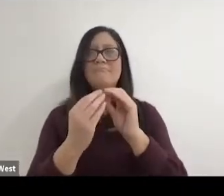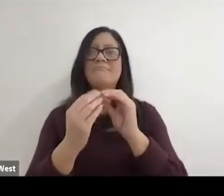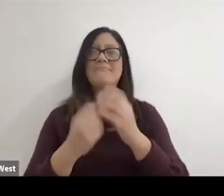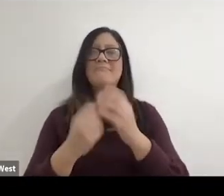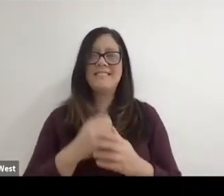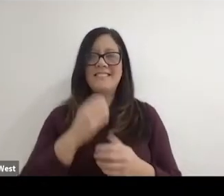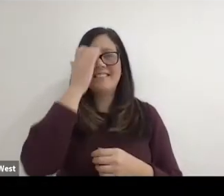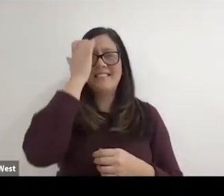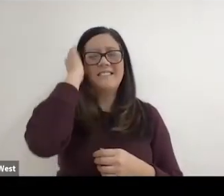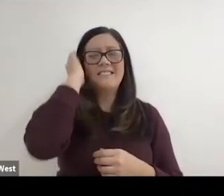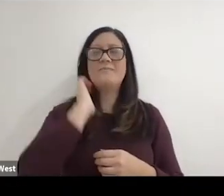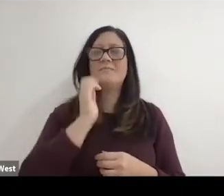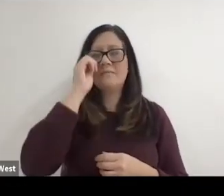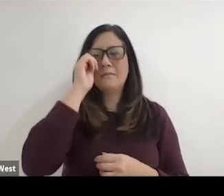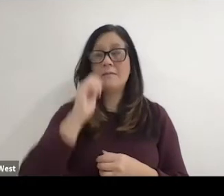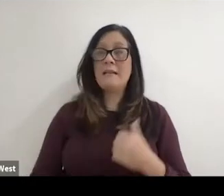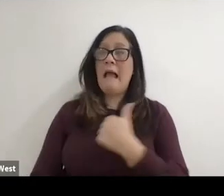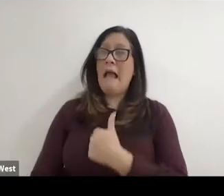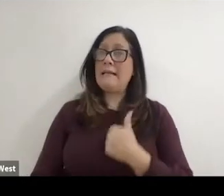That must have been sorry I missed that